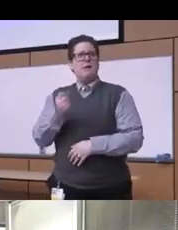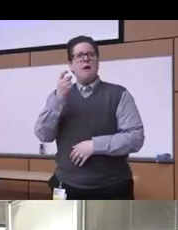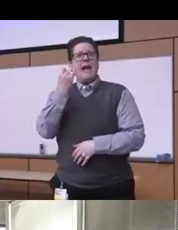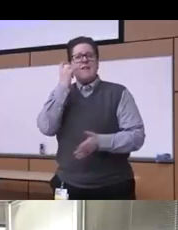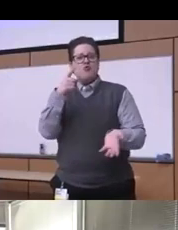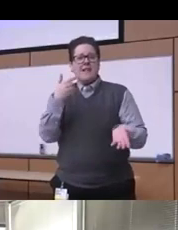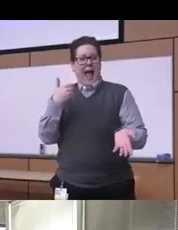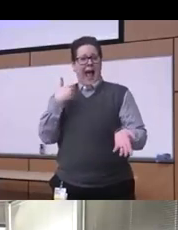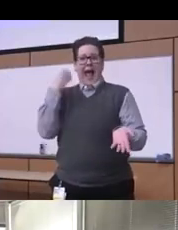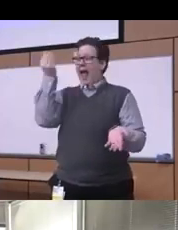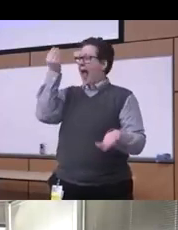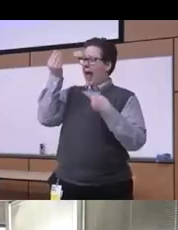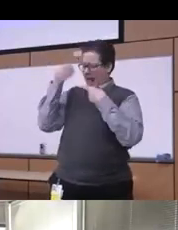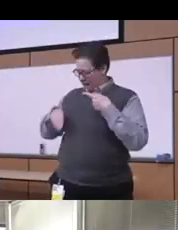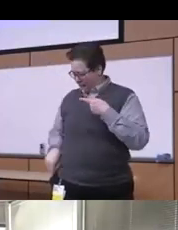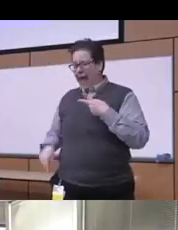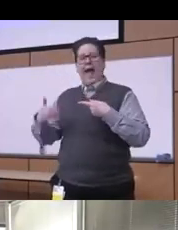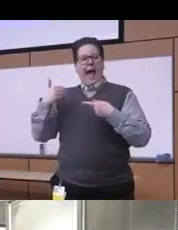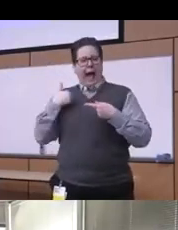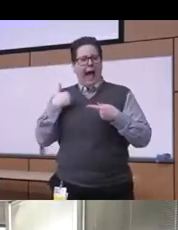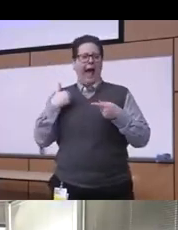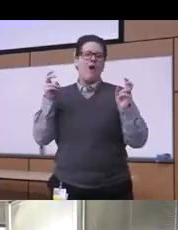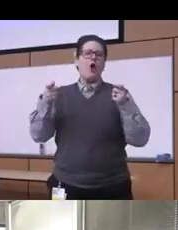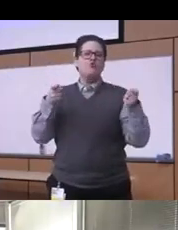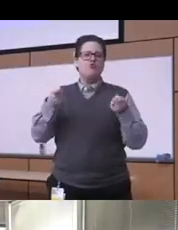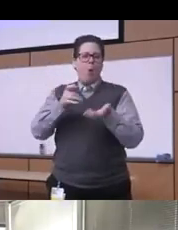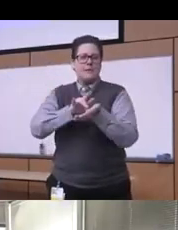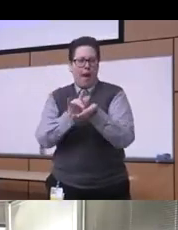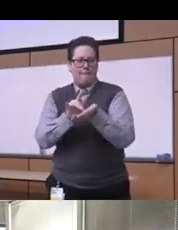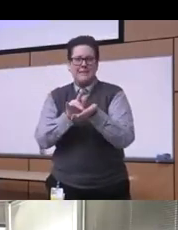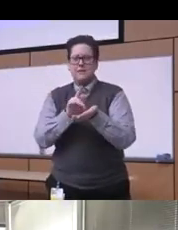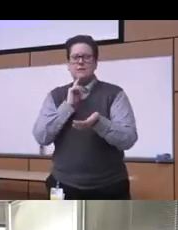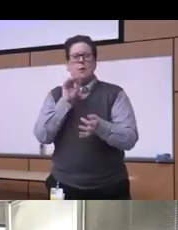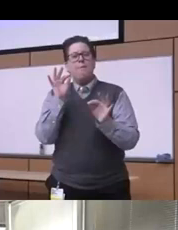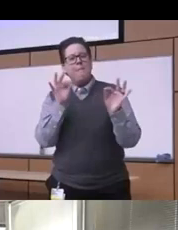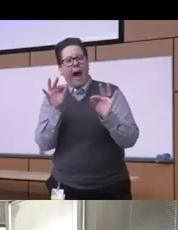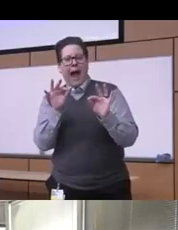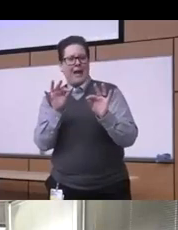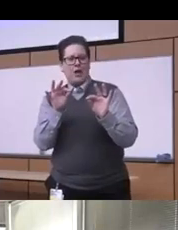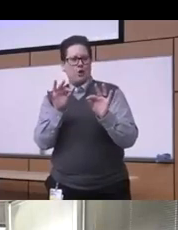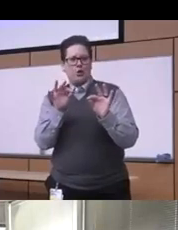a control substance you're talking about really minor really offenses you know and these people